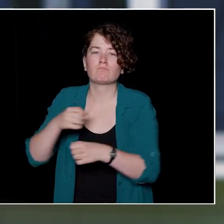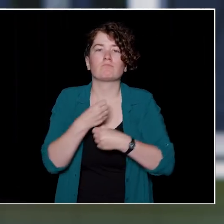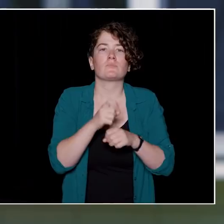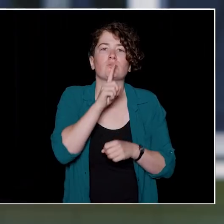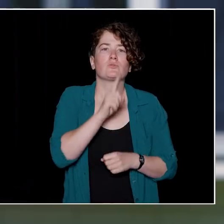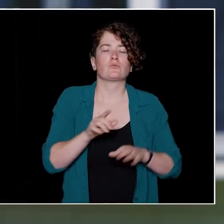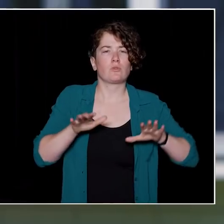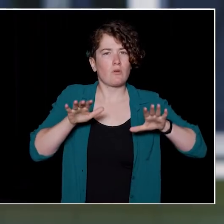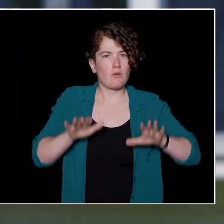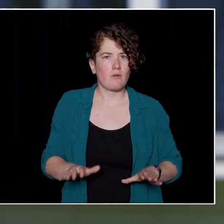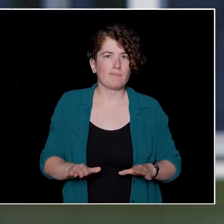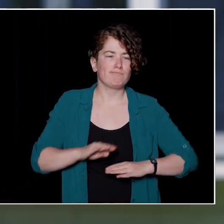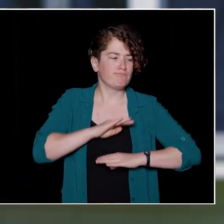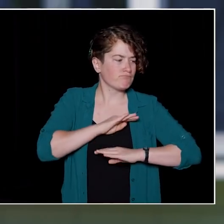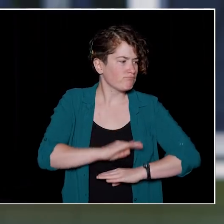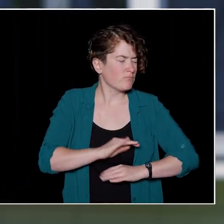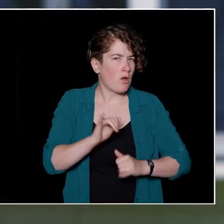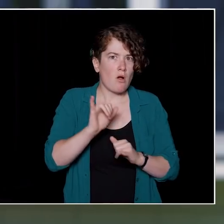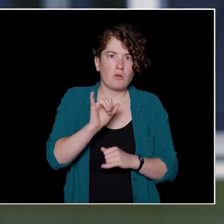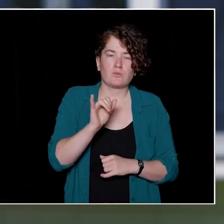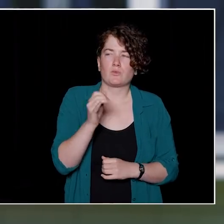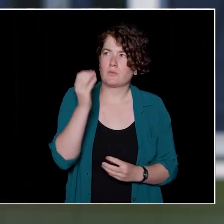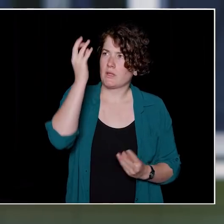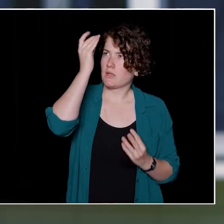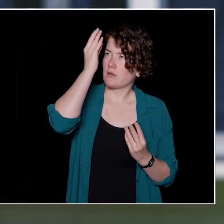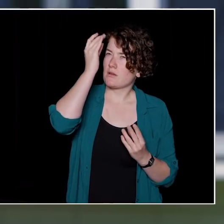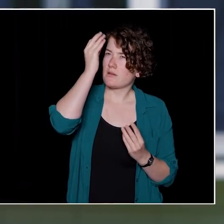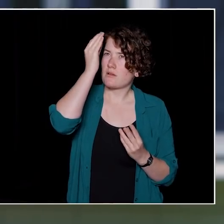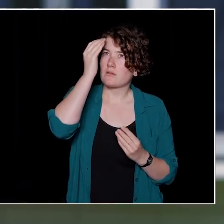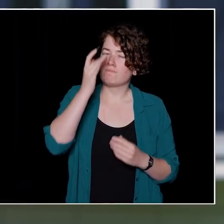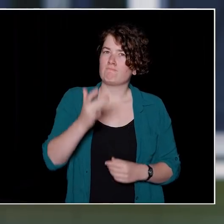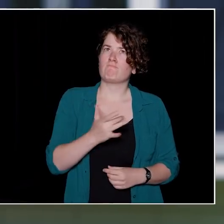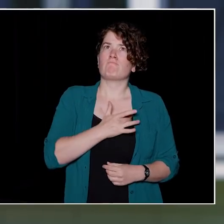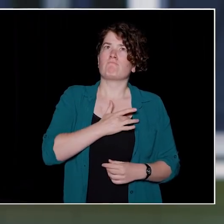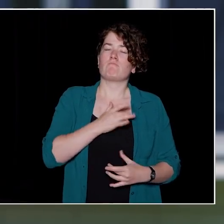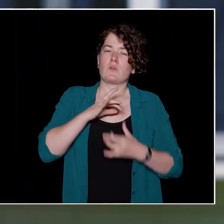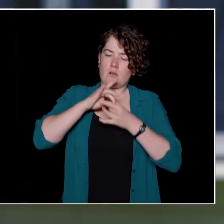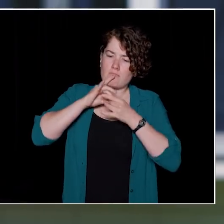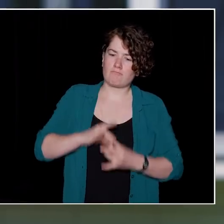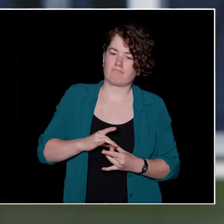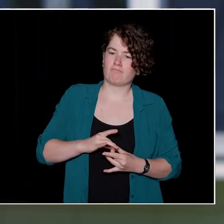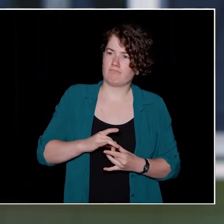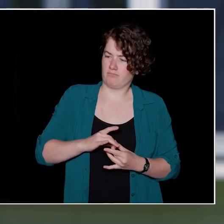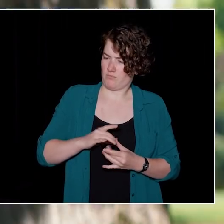understand the meaning of what it is that you're learning, something that's special for you personally.